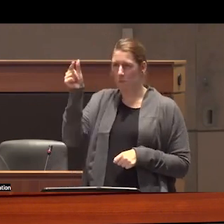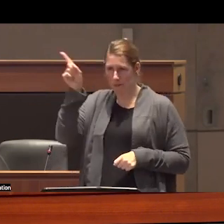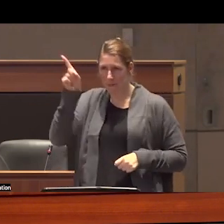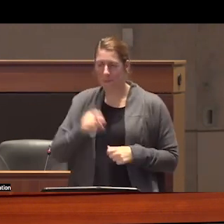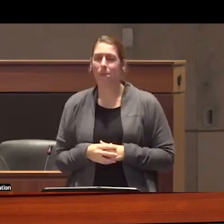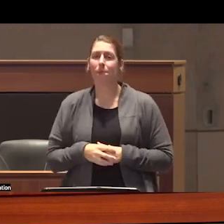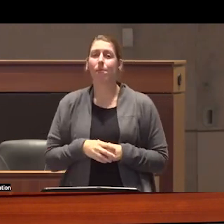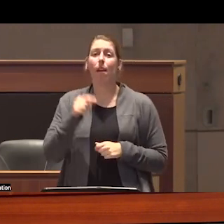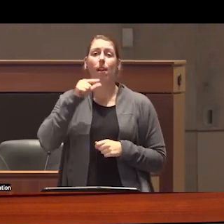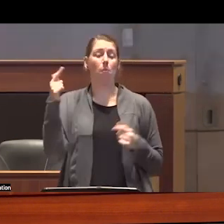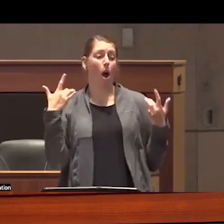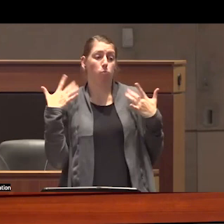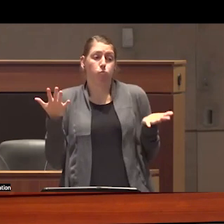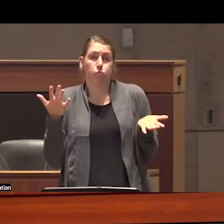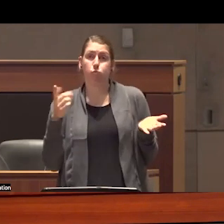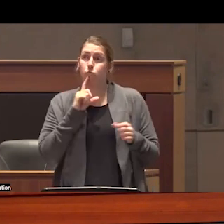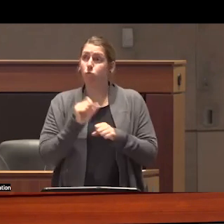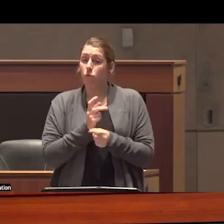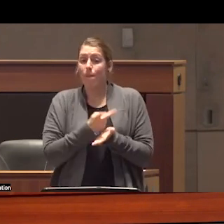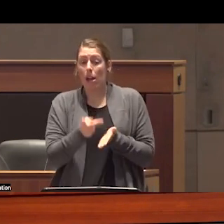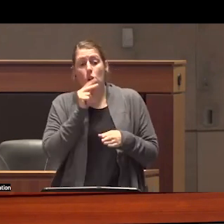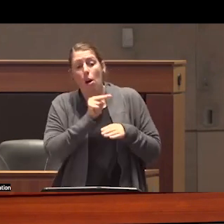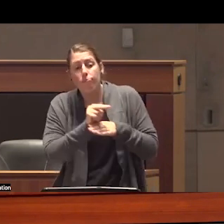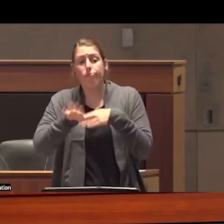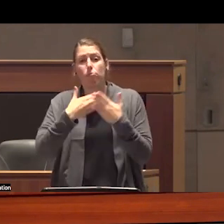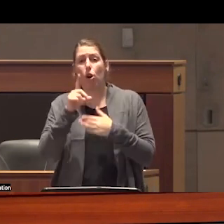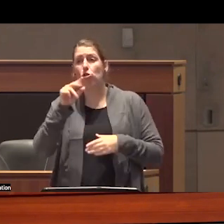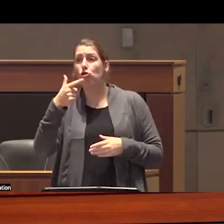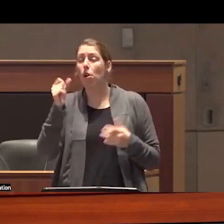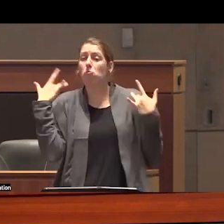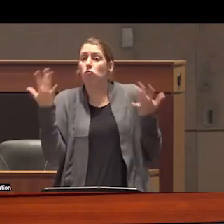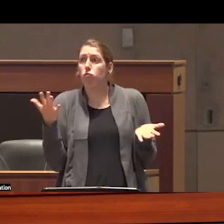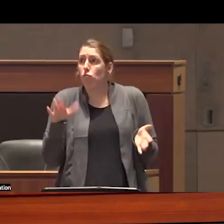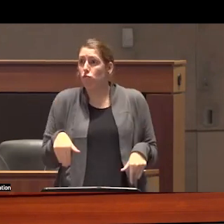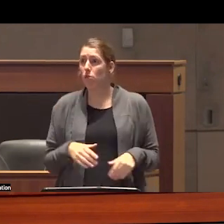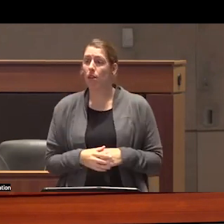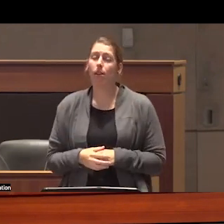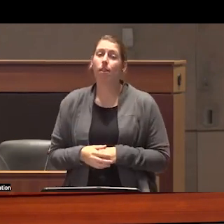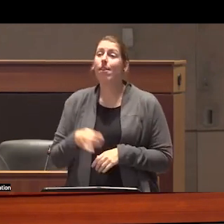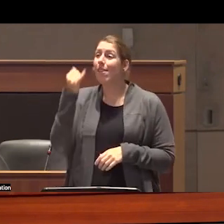them off the hook for their failure to regulate the drug Supply and if overdoses are simply the